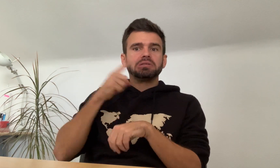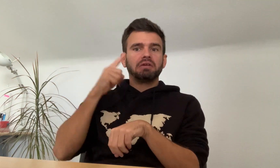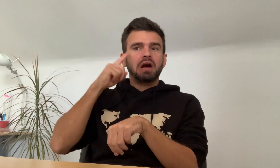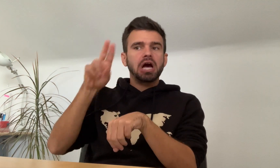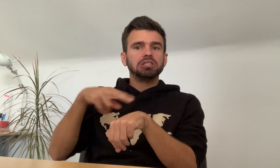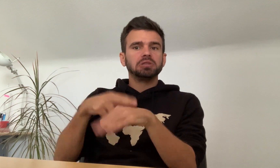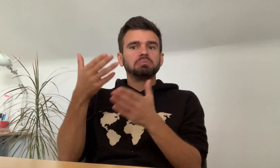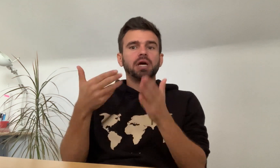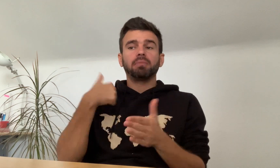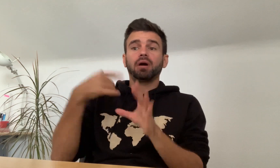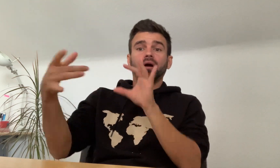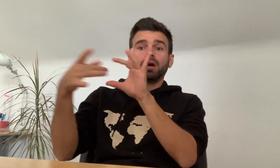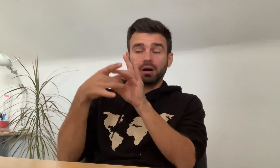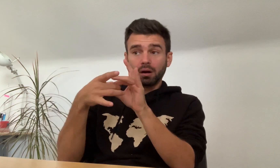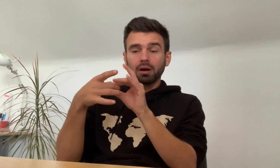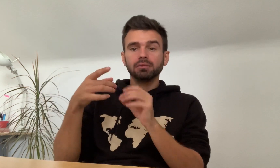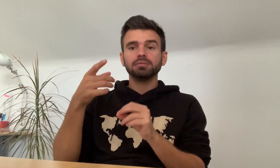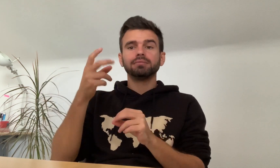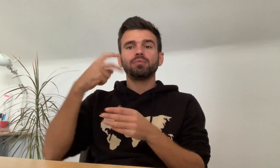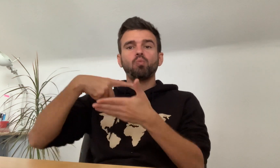so I had the idea of contacting DeafNation